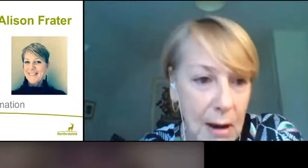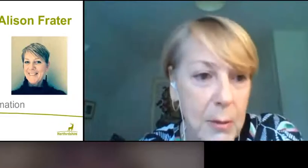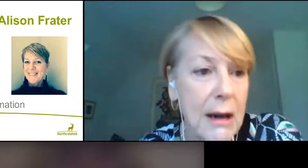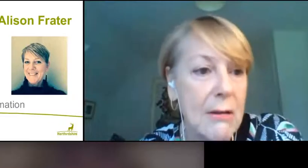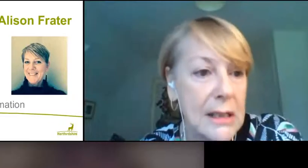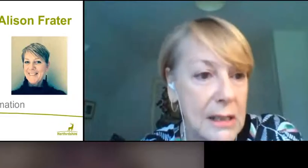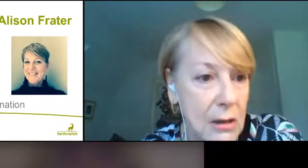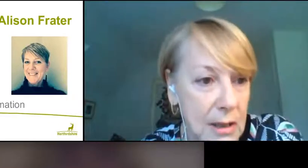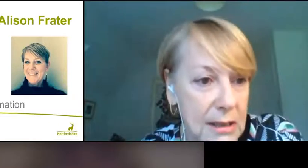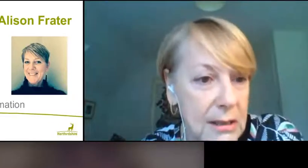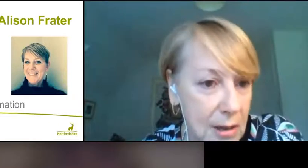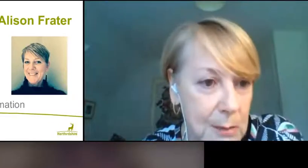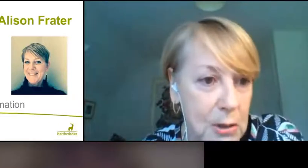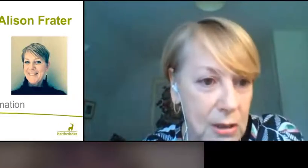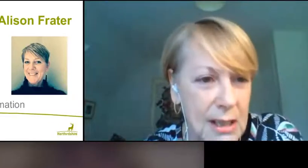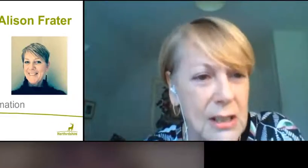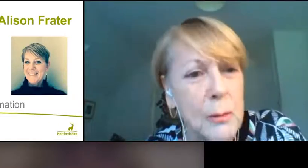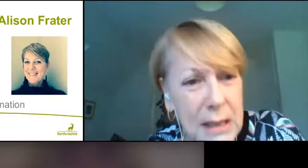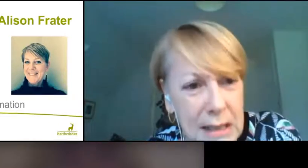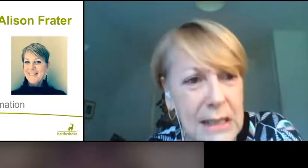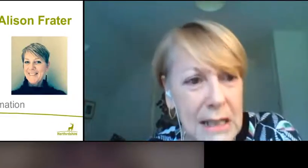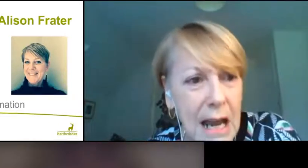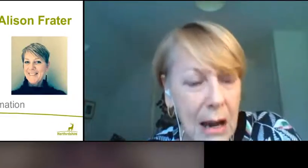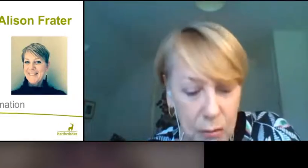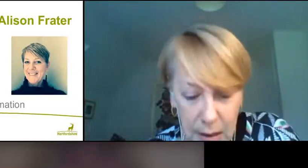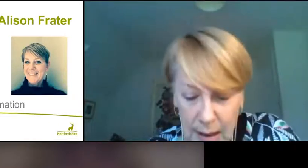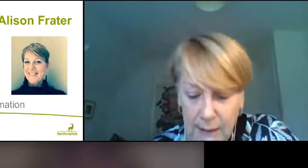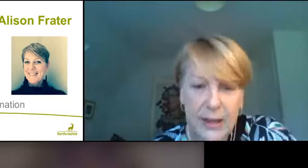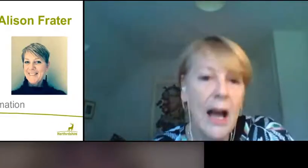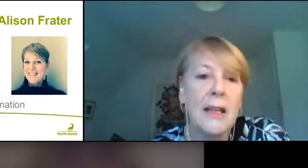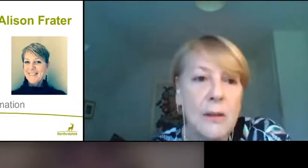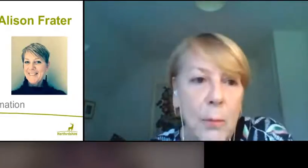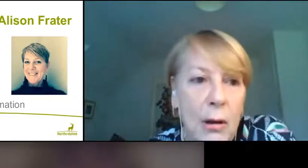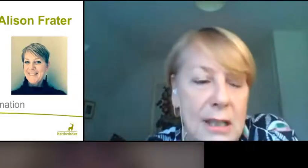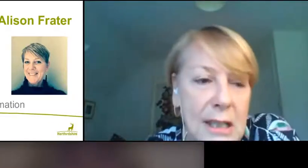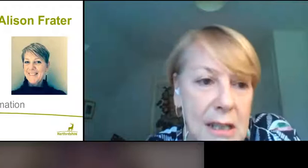grandparents and so there's transmission there. So, you begin to see how the kinds of policies